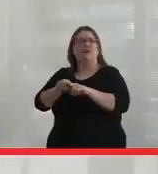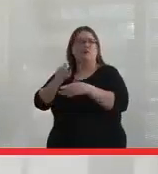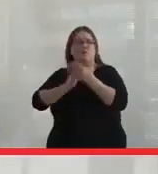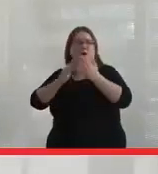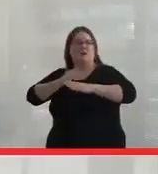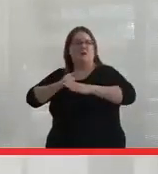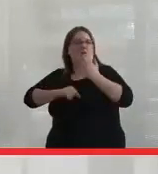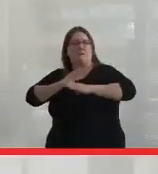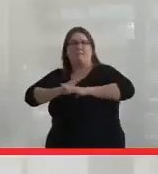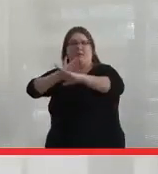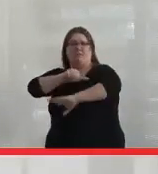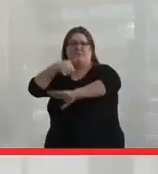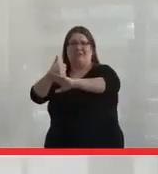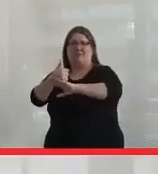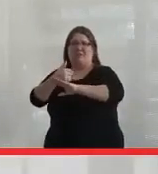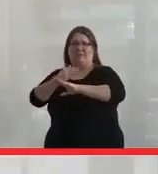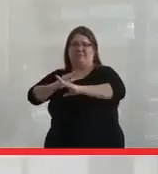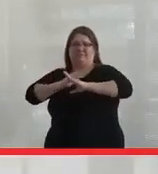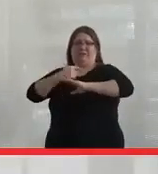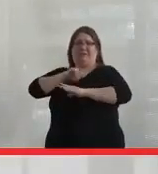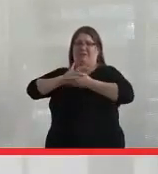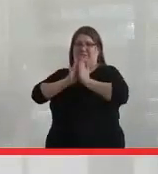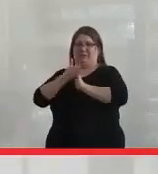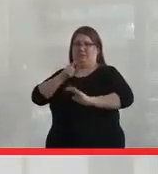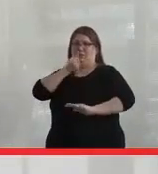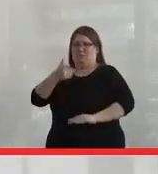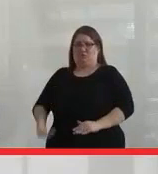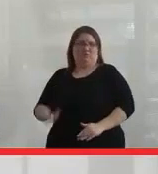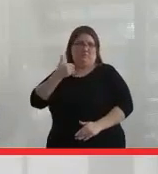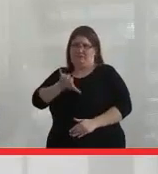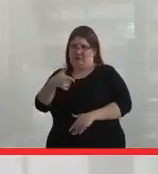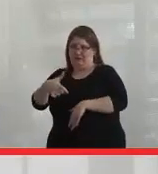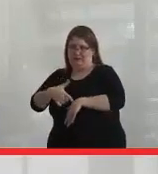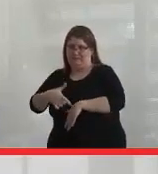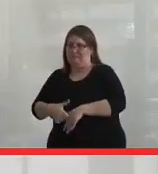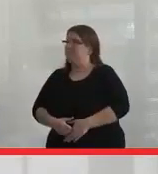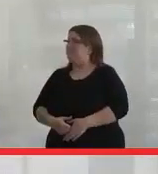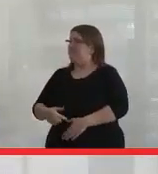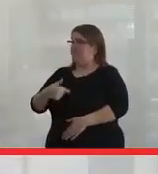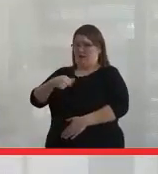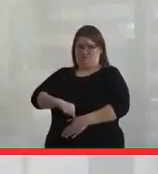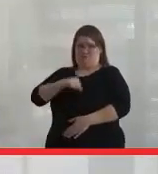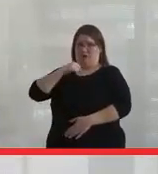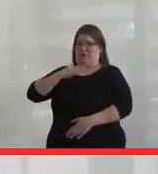to be who we are at any time? I am very proud of who I am.